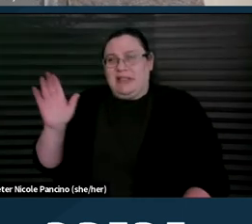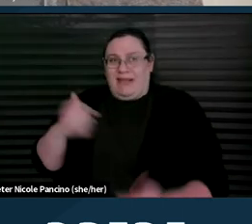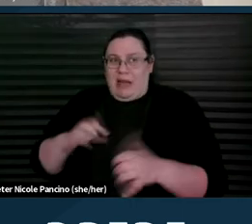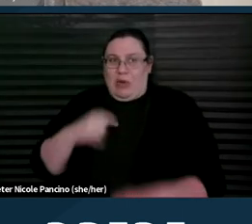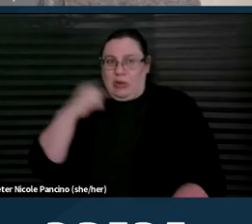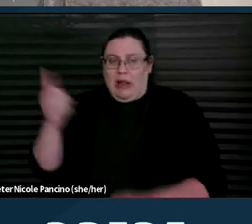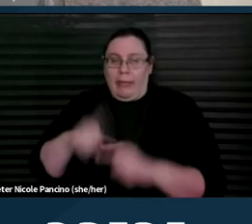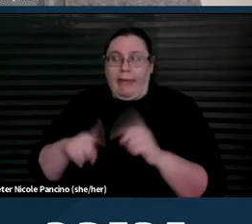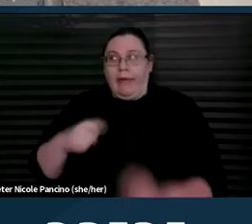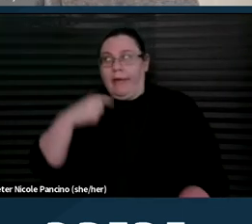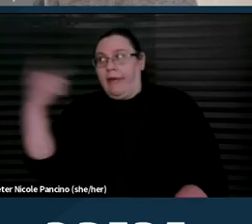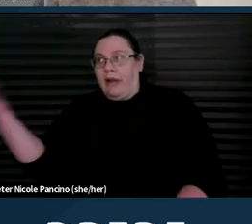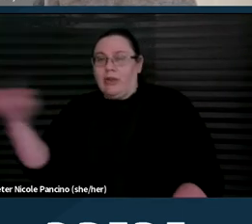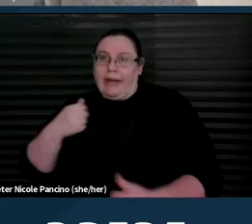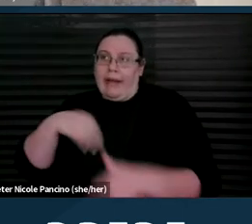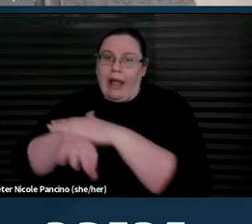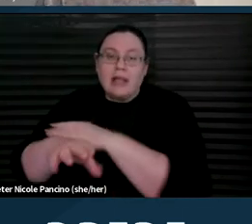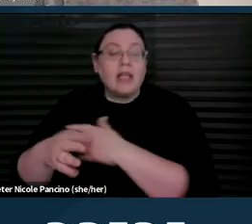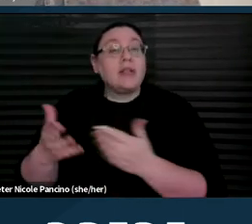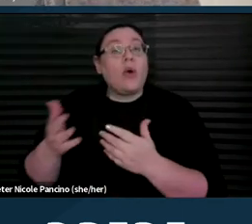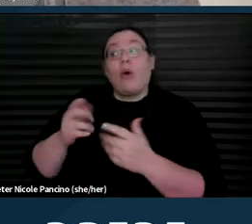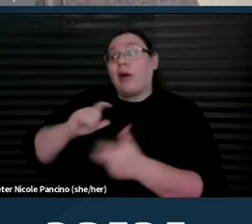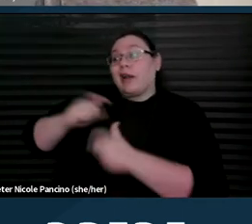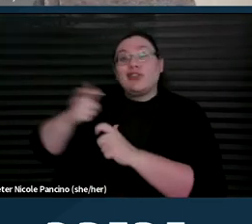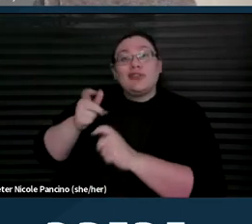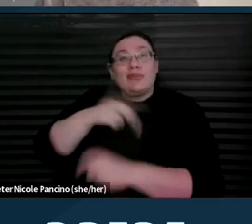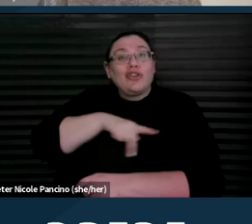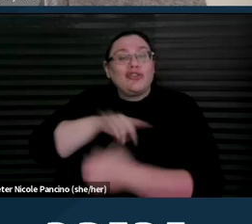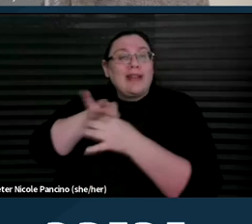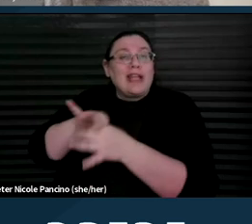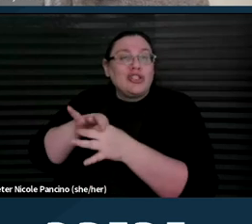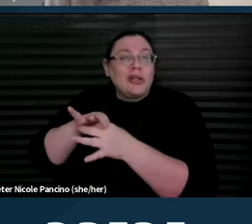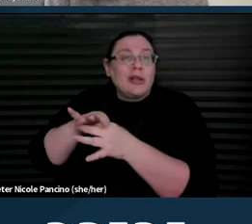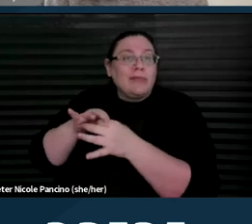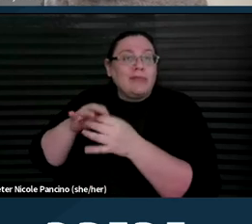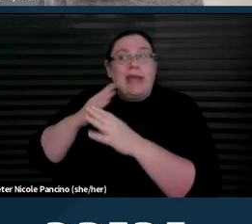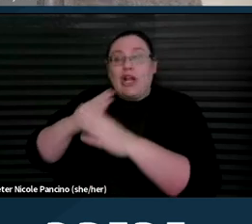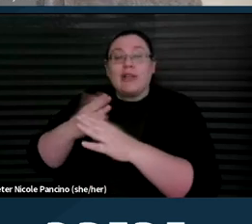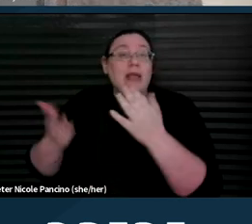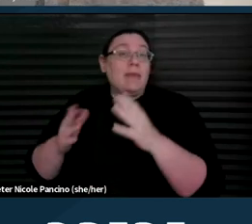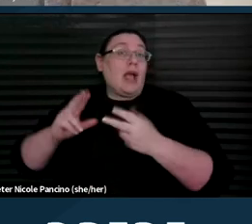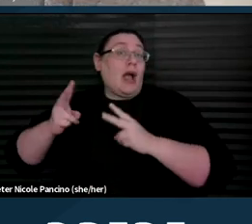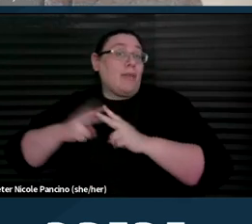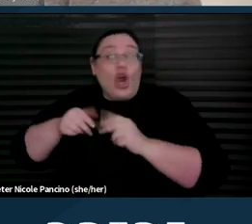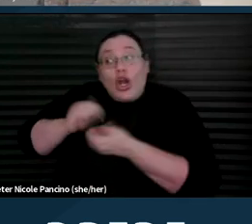or interpersonal relationship barriers like a partner or family member not wanting them to go to the appointment.